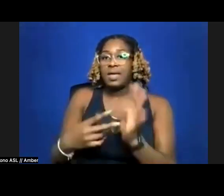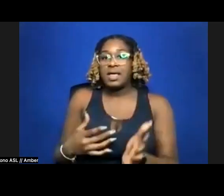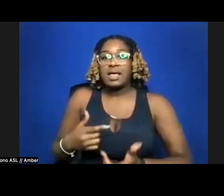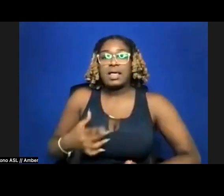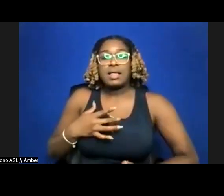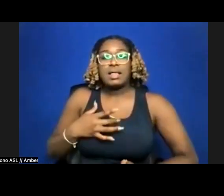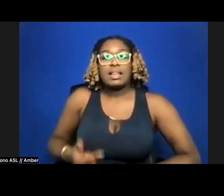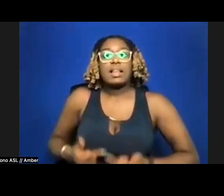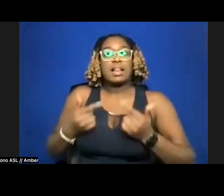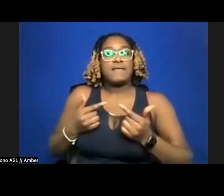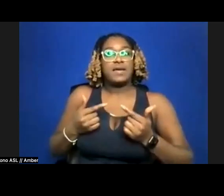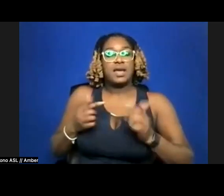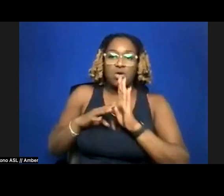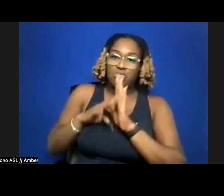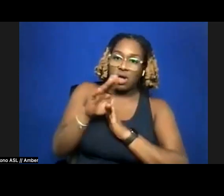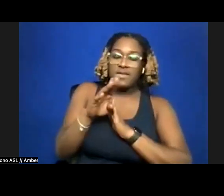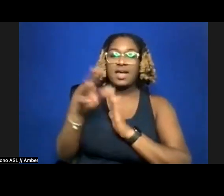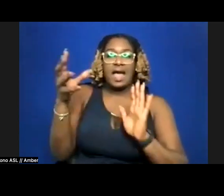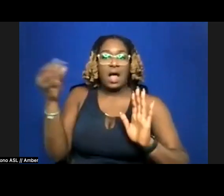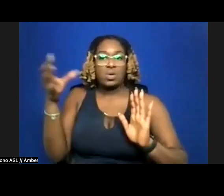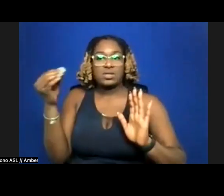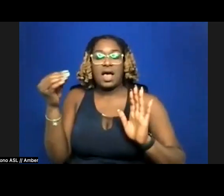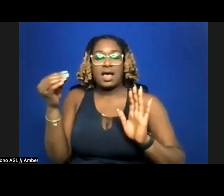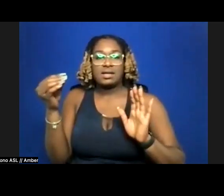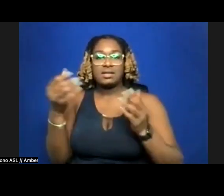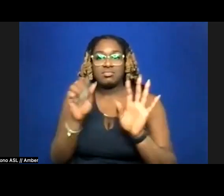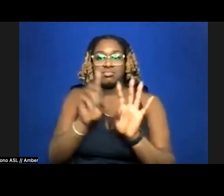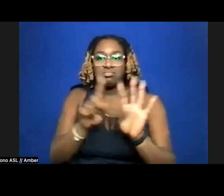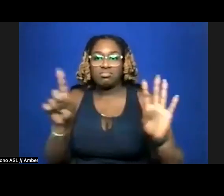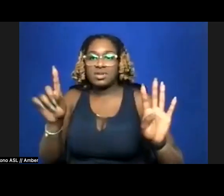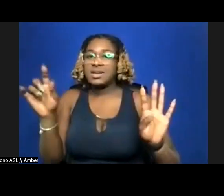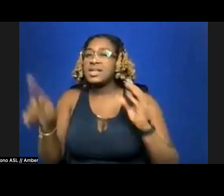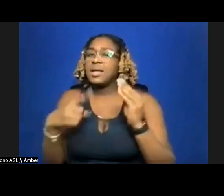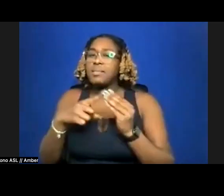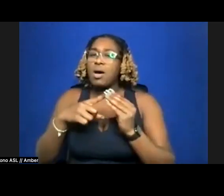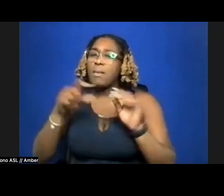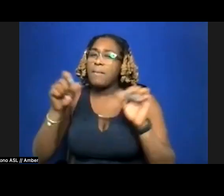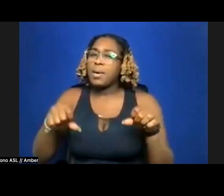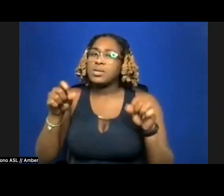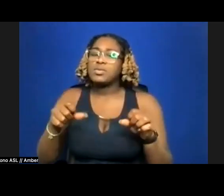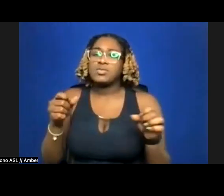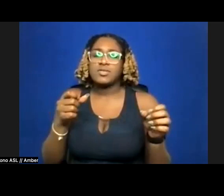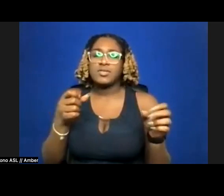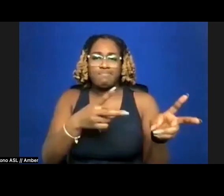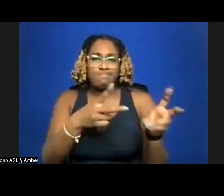definition. It's about possibility and I borrow this line of thinking pretty heavily from Audre